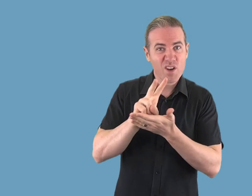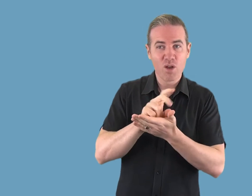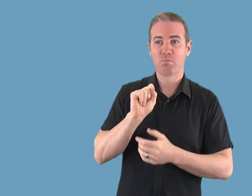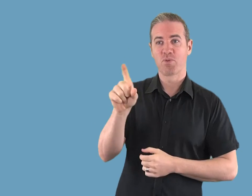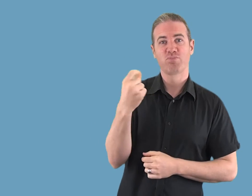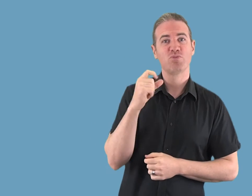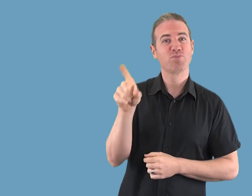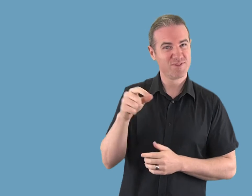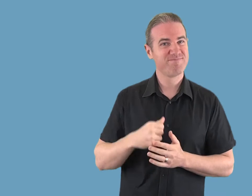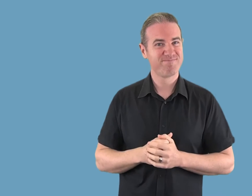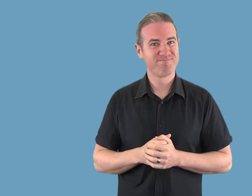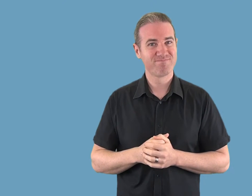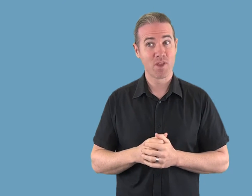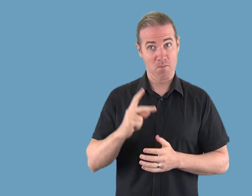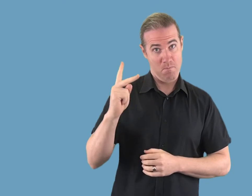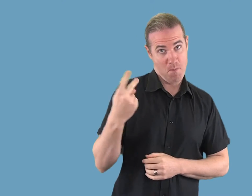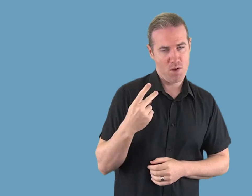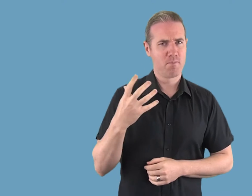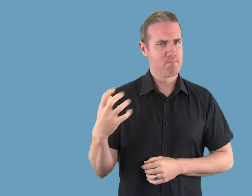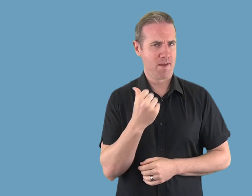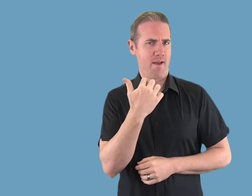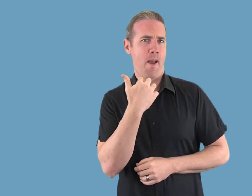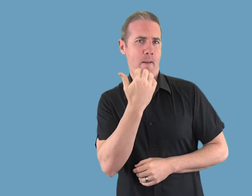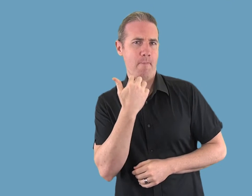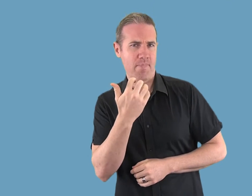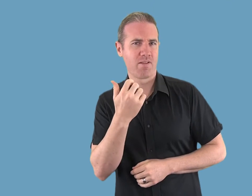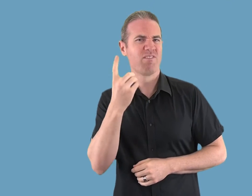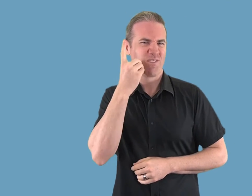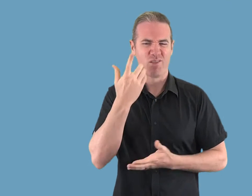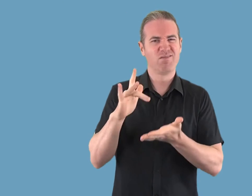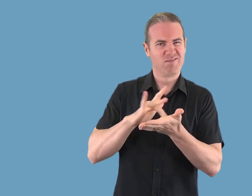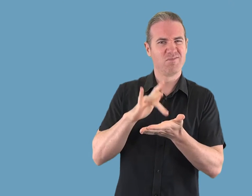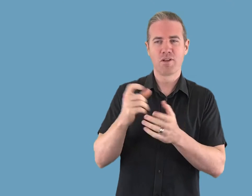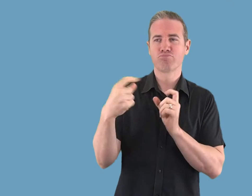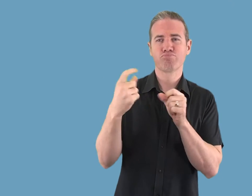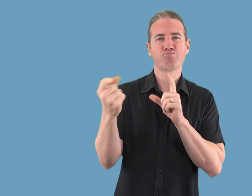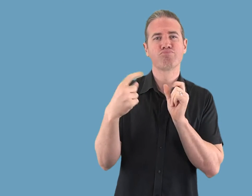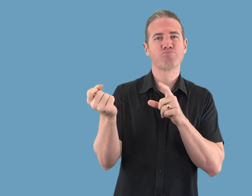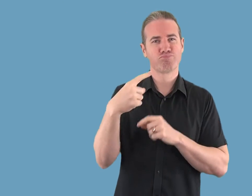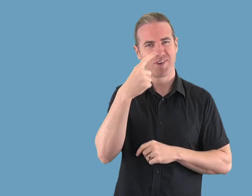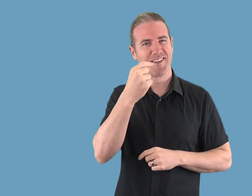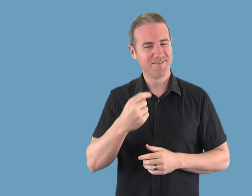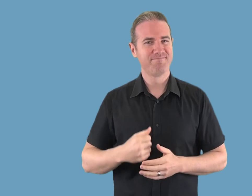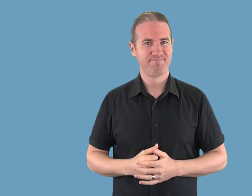with other iPhone or iPad users.